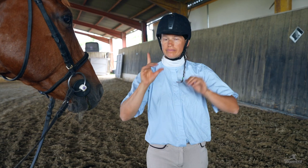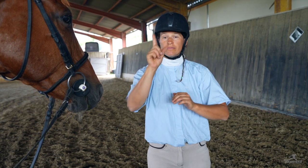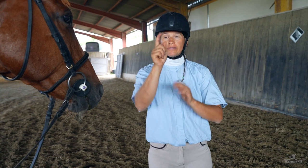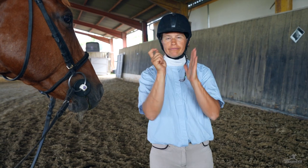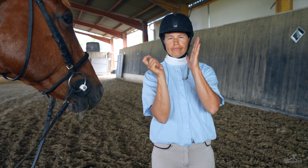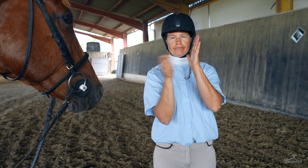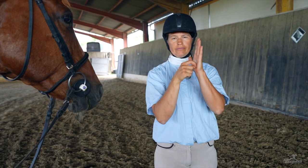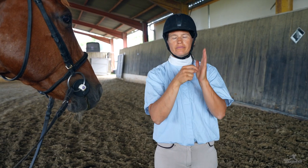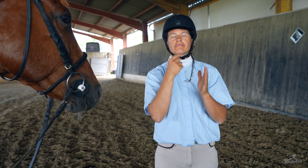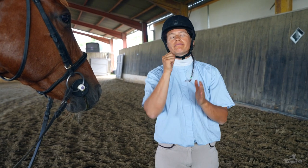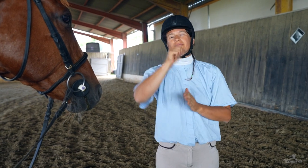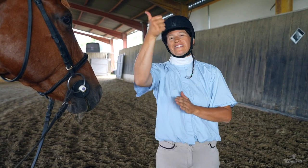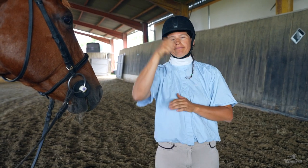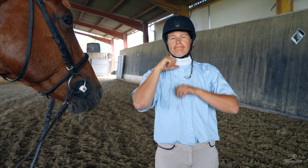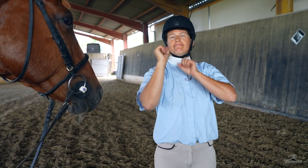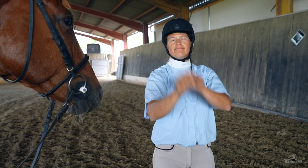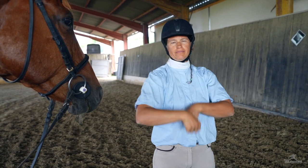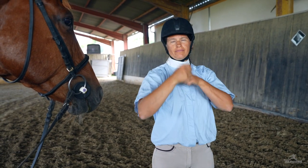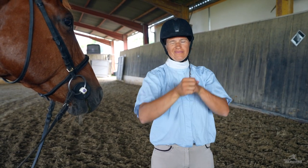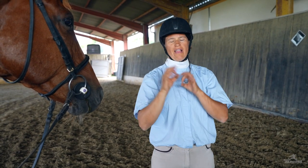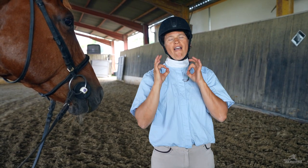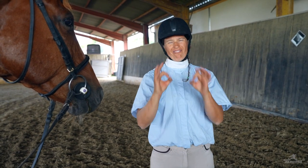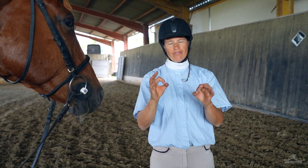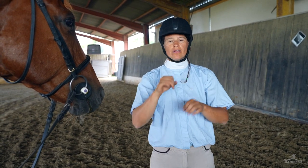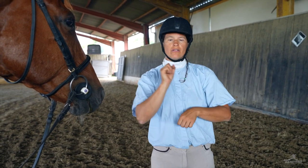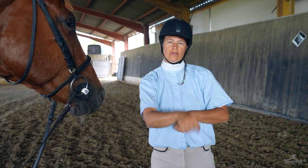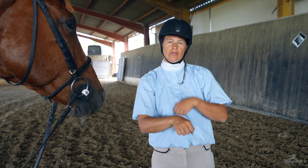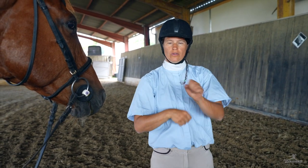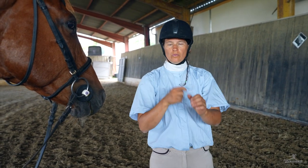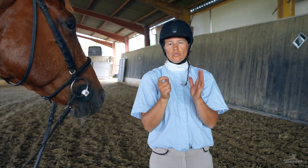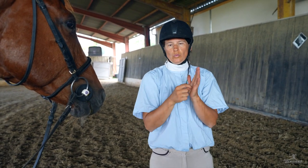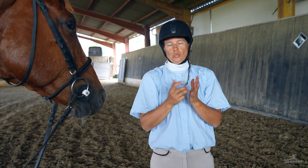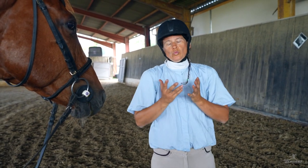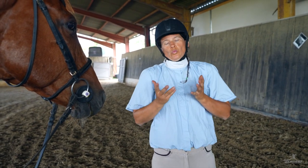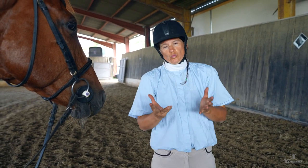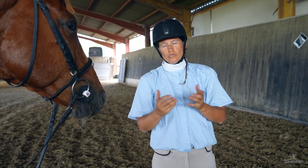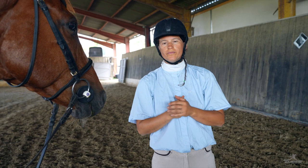although top scores will be awarded to a gallop.